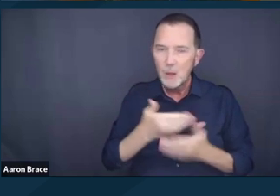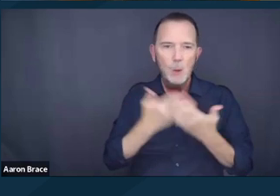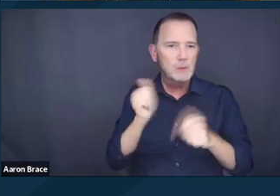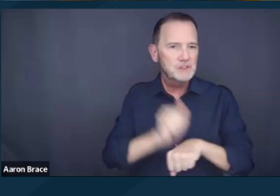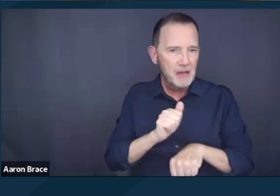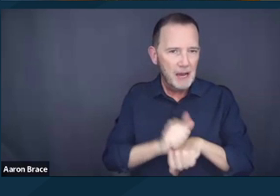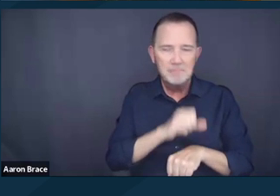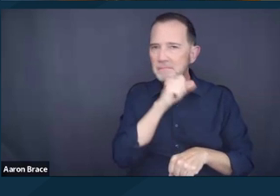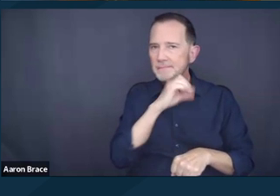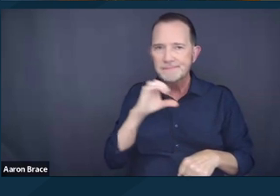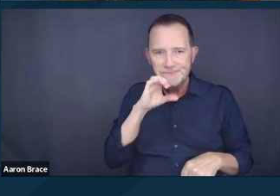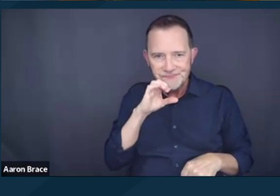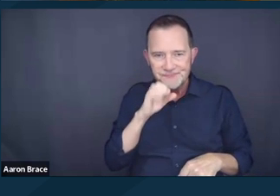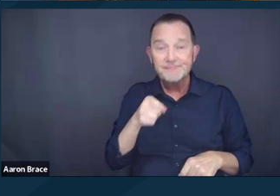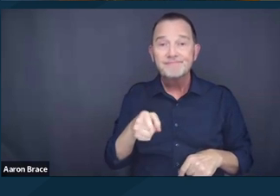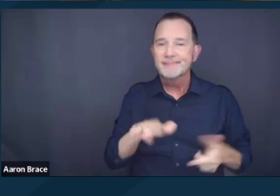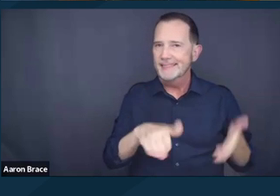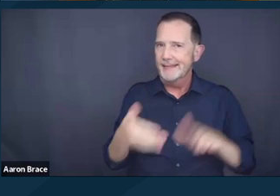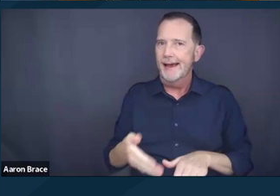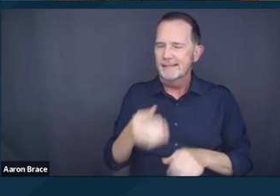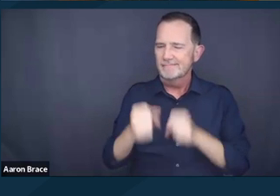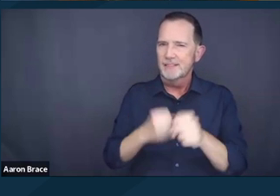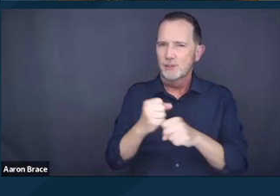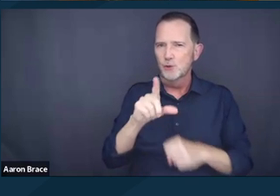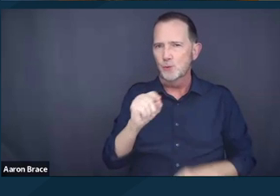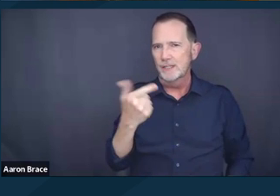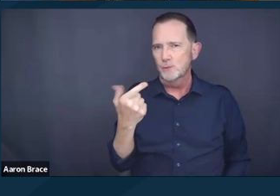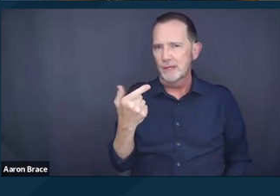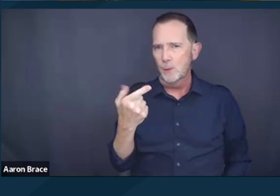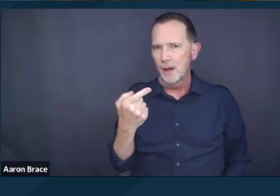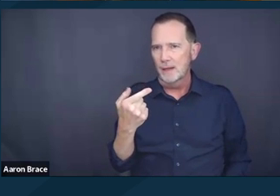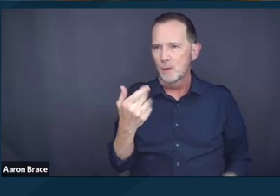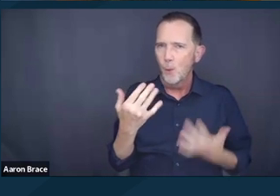who also passed away in 2021 while the 9th Circuit case was pending.